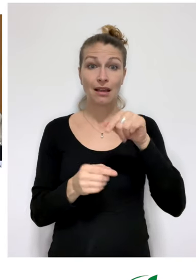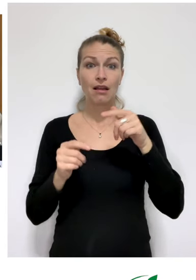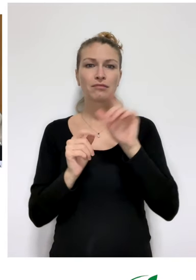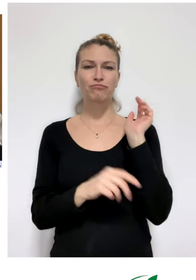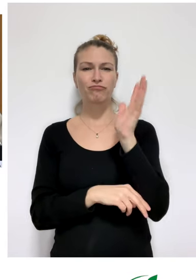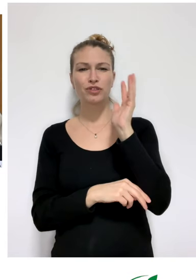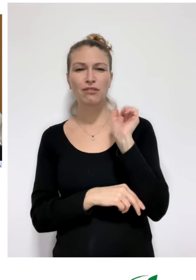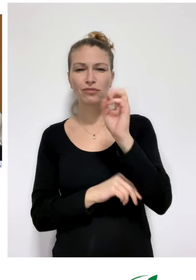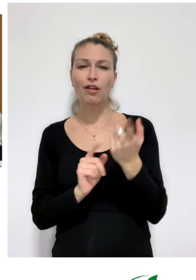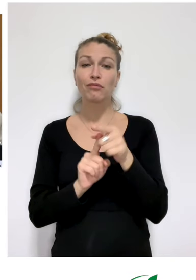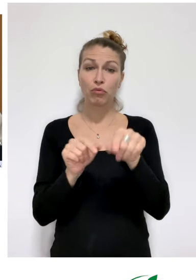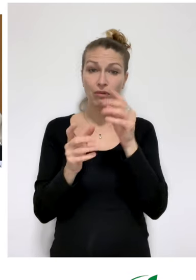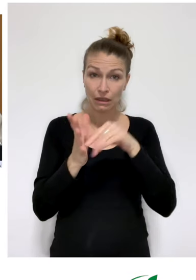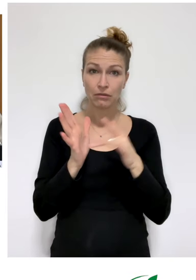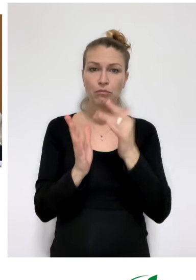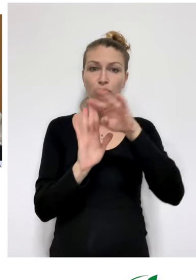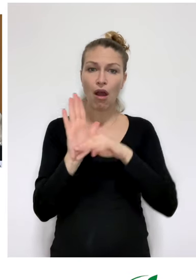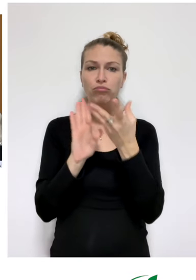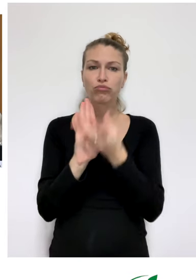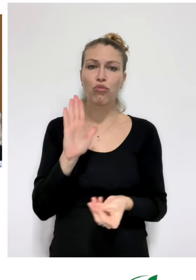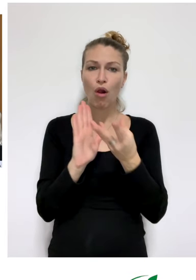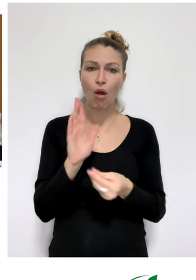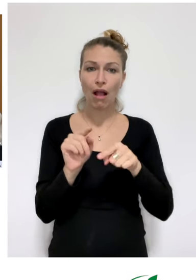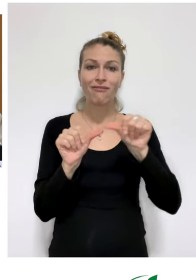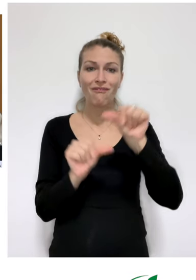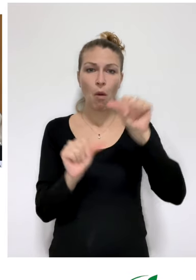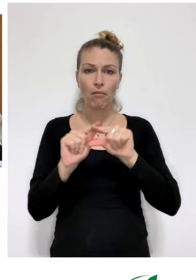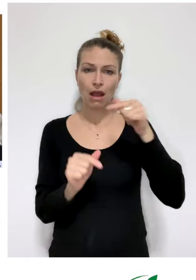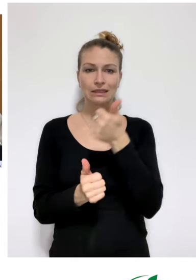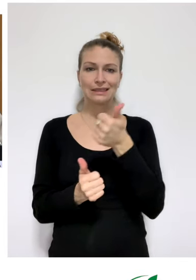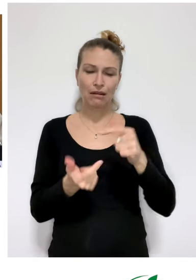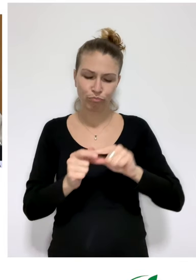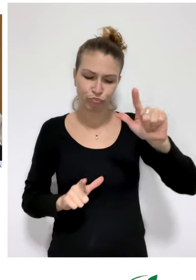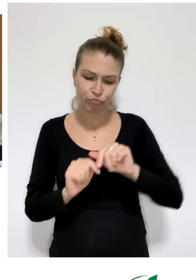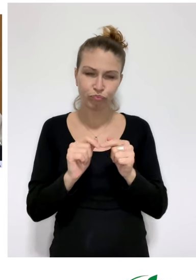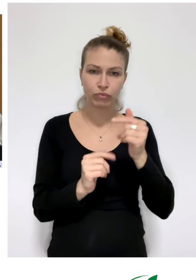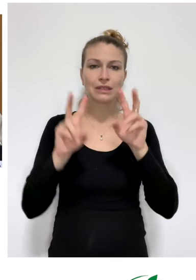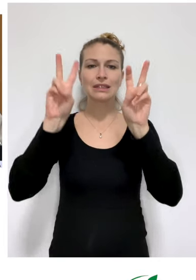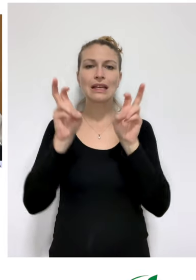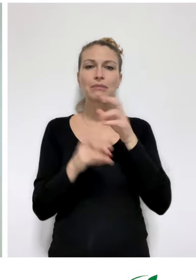All presentations are available for download in an accessible format. For some sessions